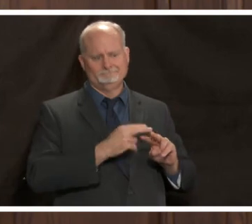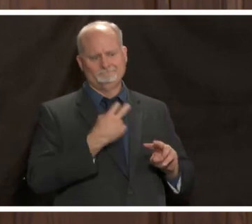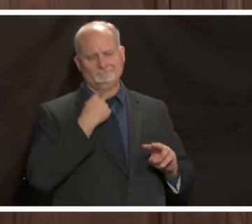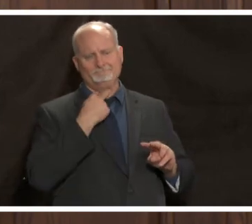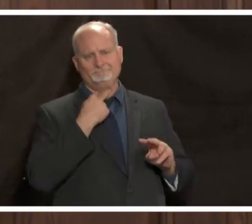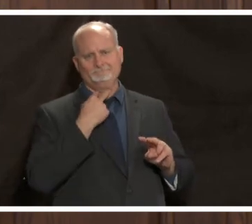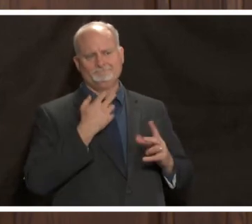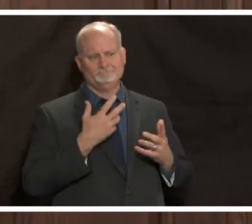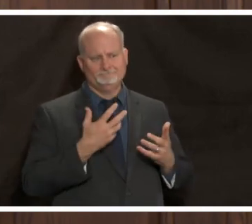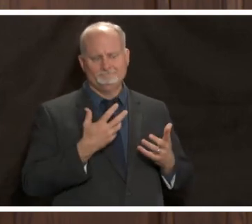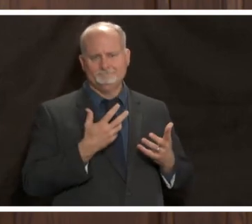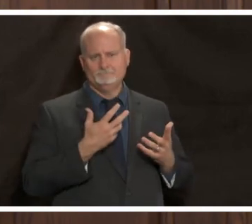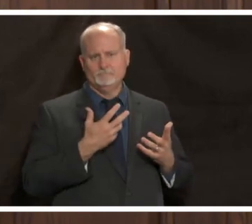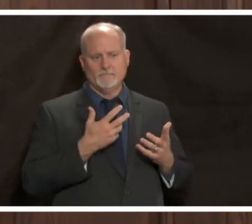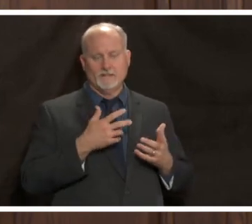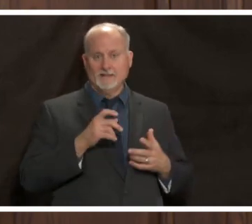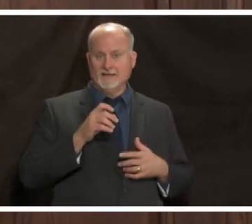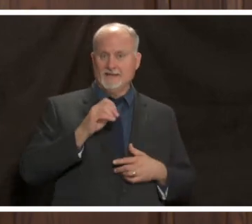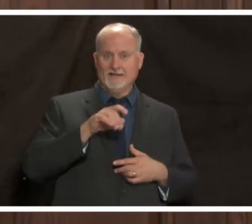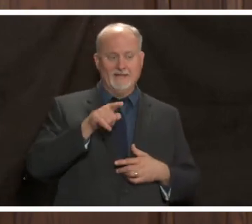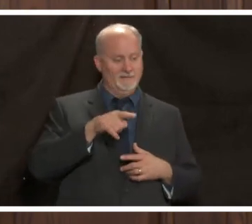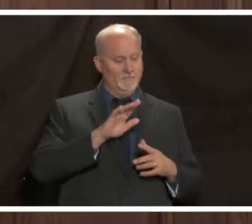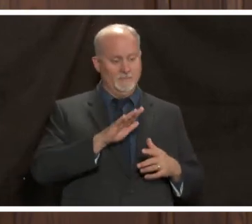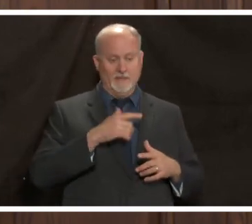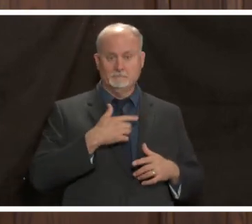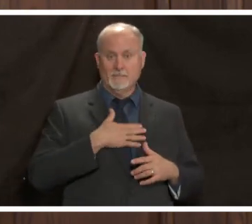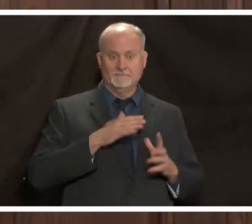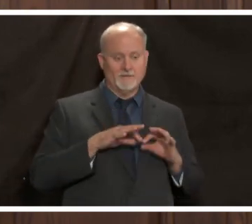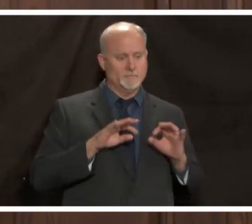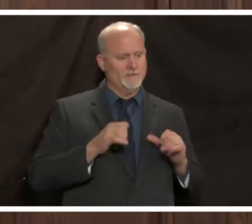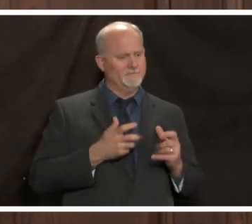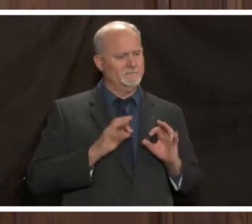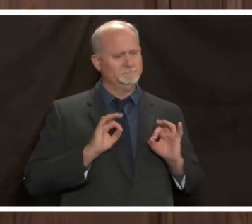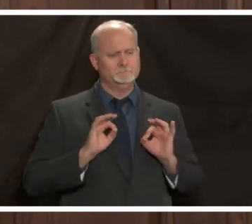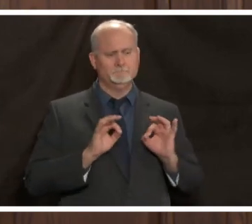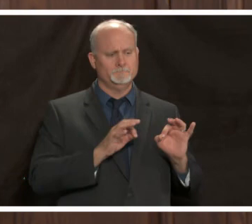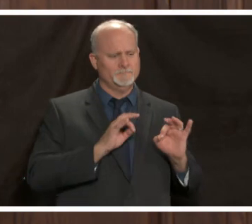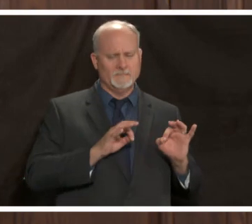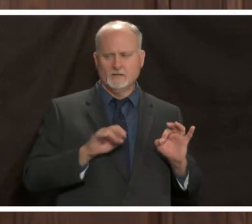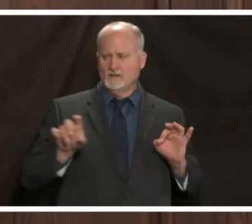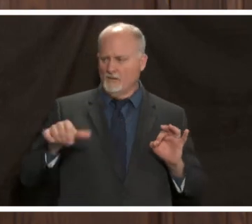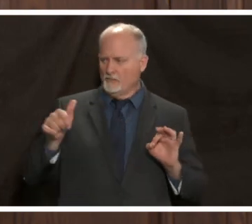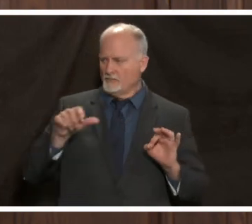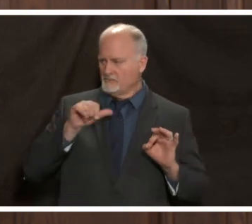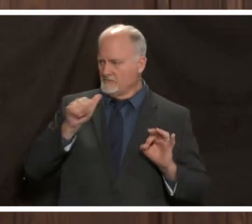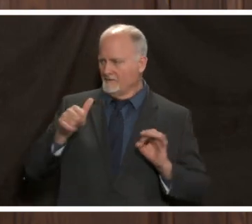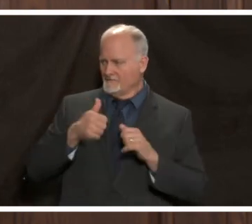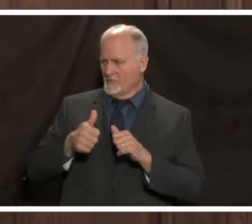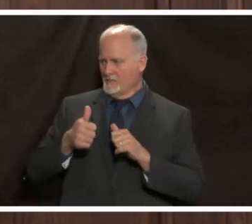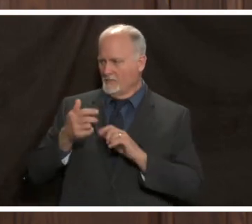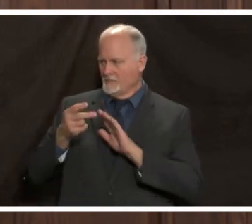and yet your kid gets quarantined for 14 days because other people aren't doing their part so